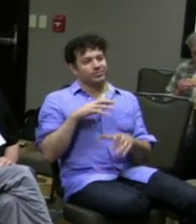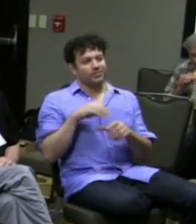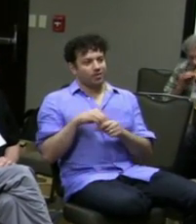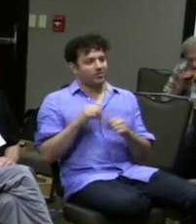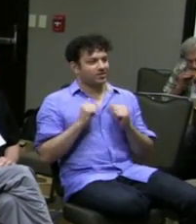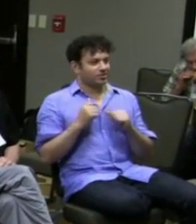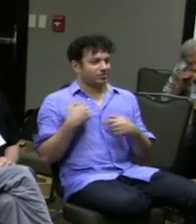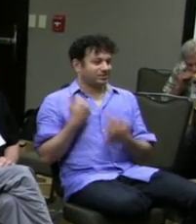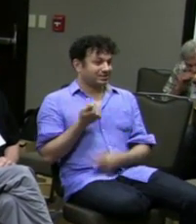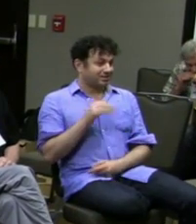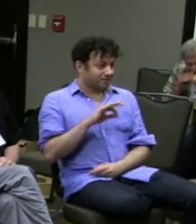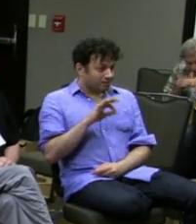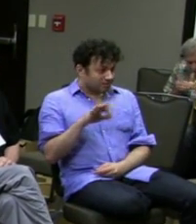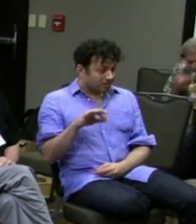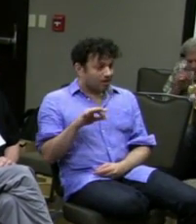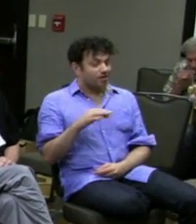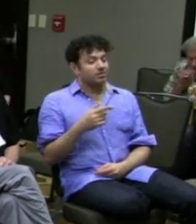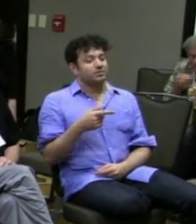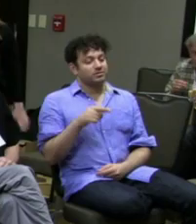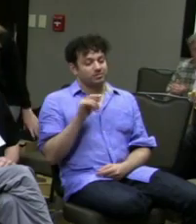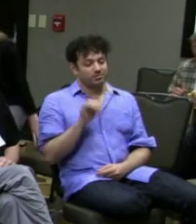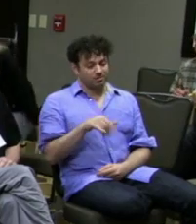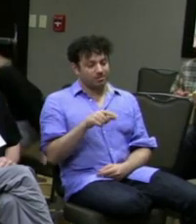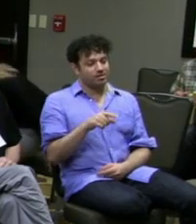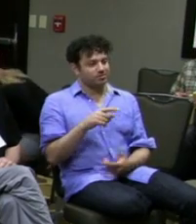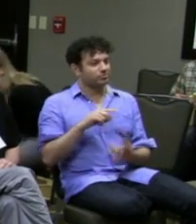And I've been involved in theater since 1999.